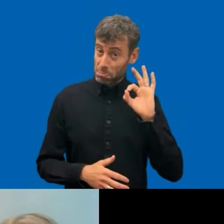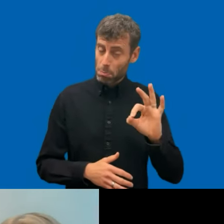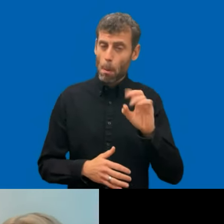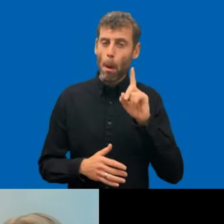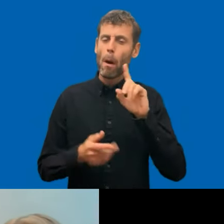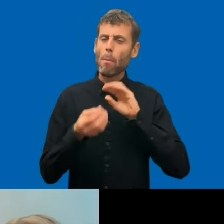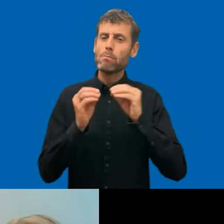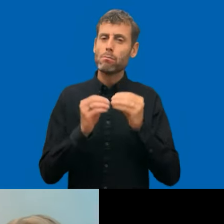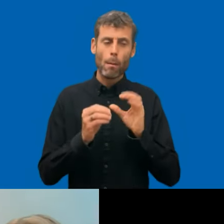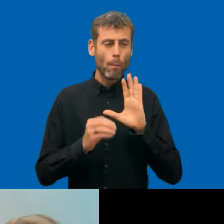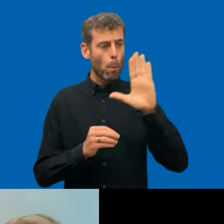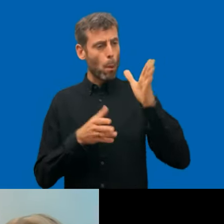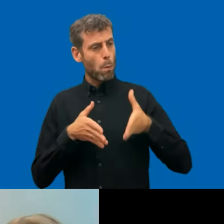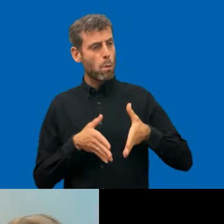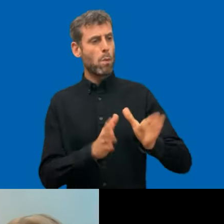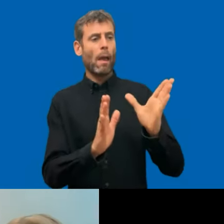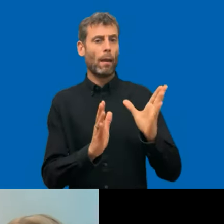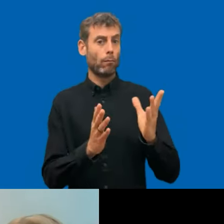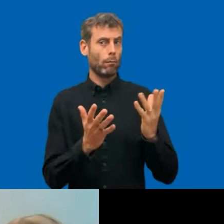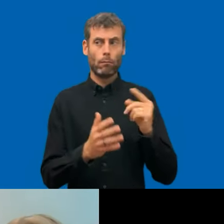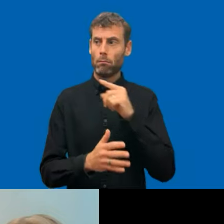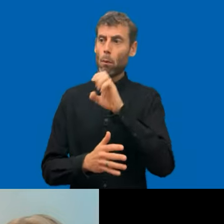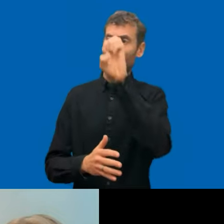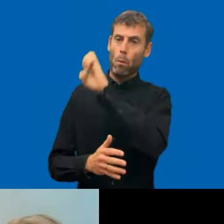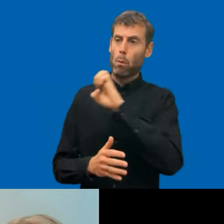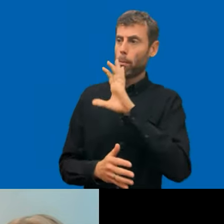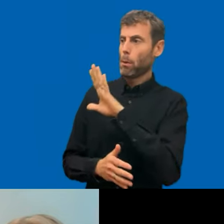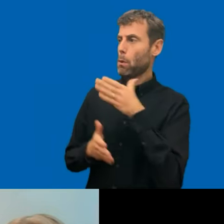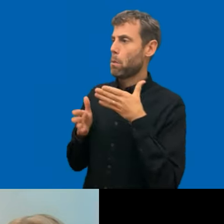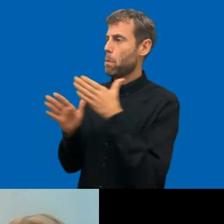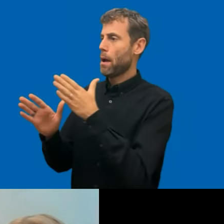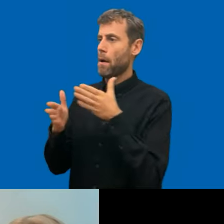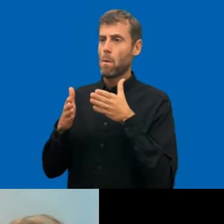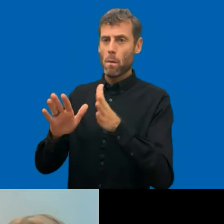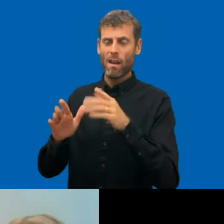is that a problem for any stakeholder or is it okay that we do this differently?